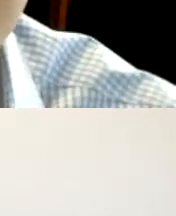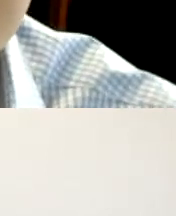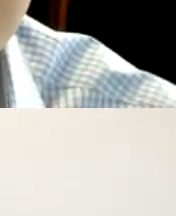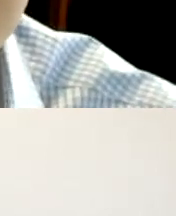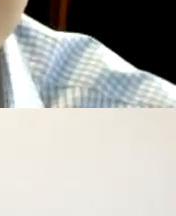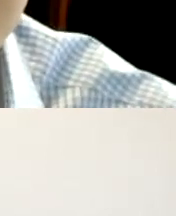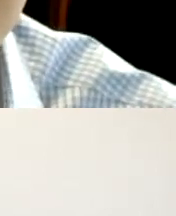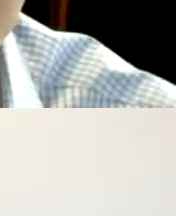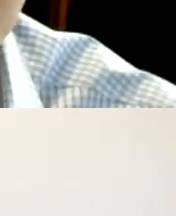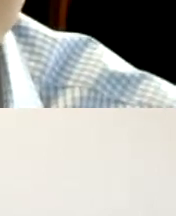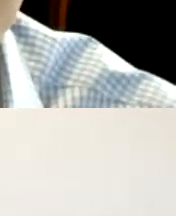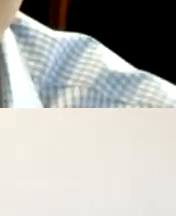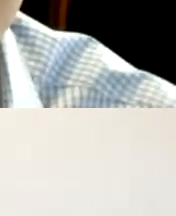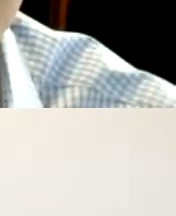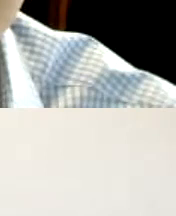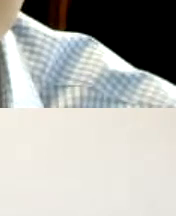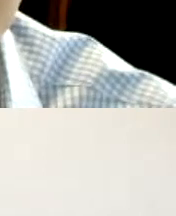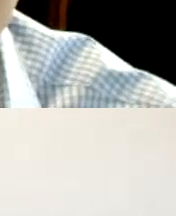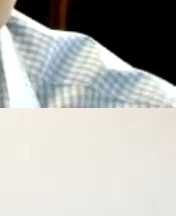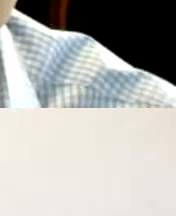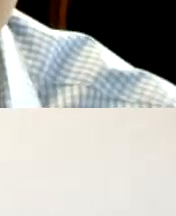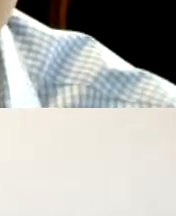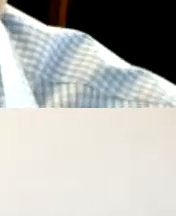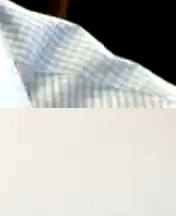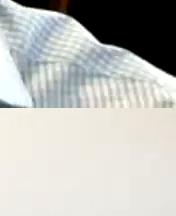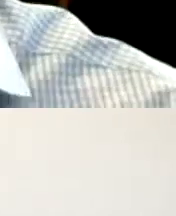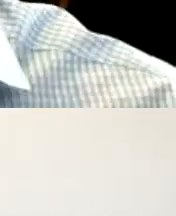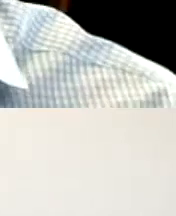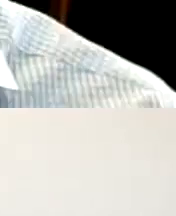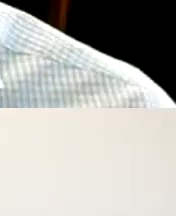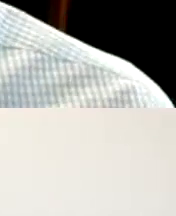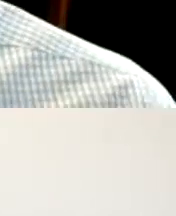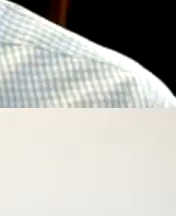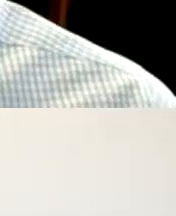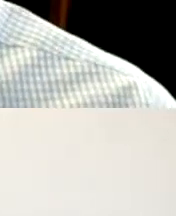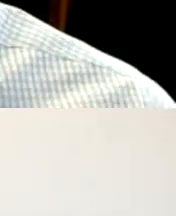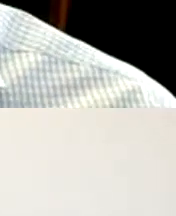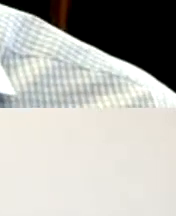that this program today's webinar will give you better education the tools you need to serve